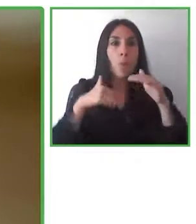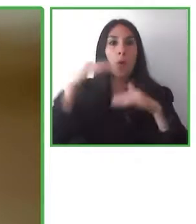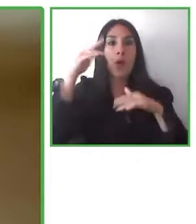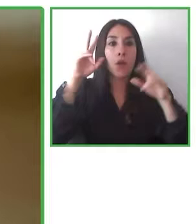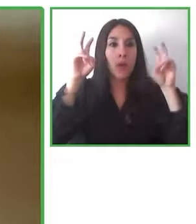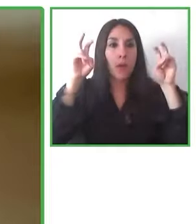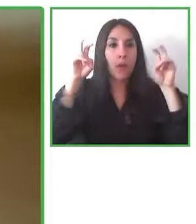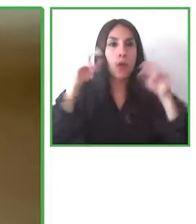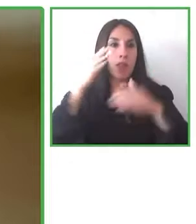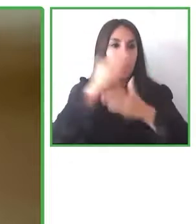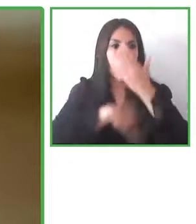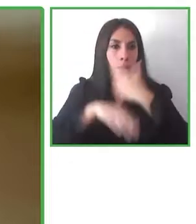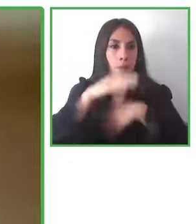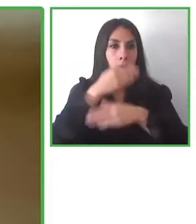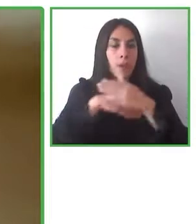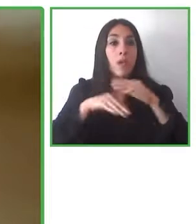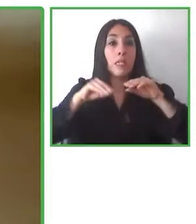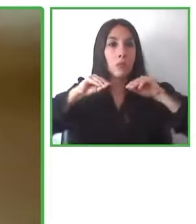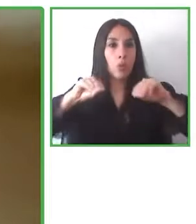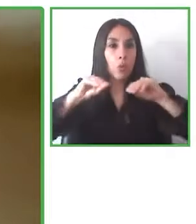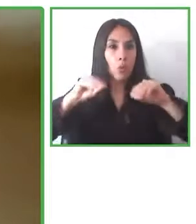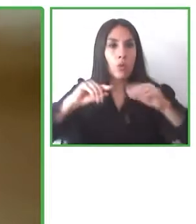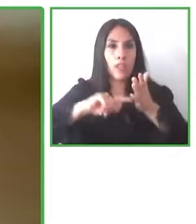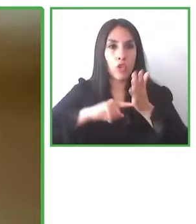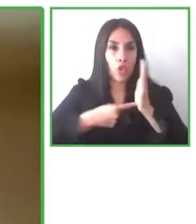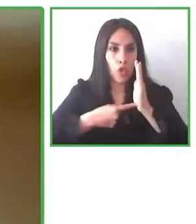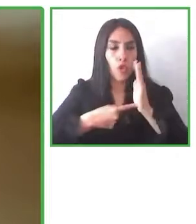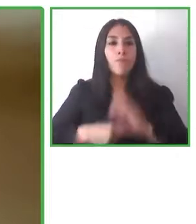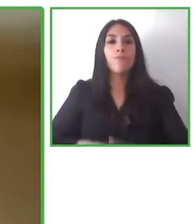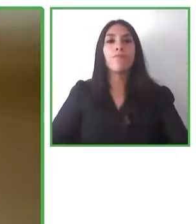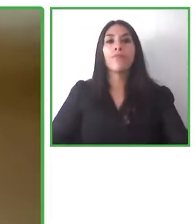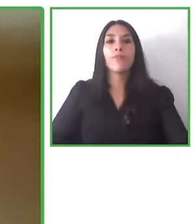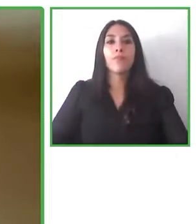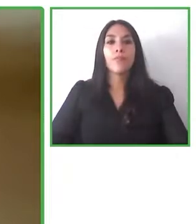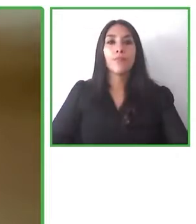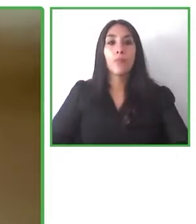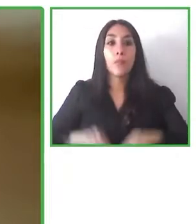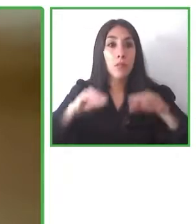fields such as employment such as inclusive design.